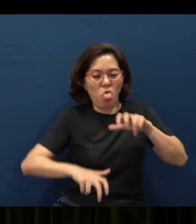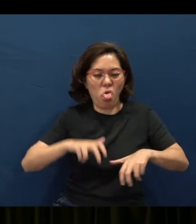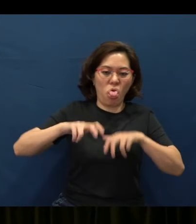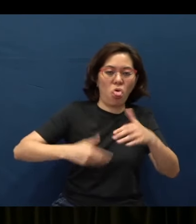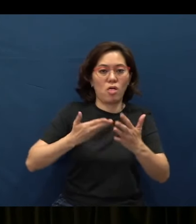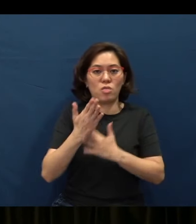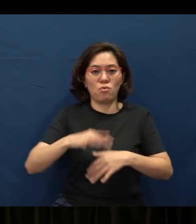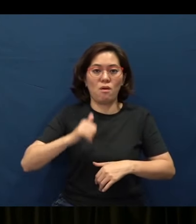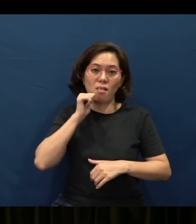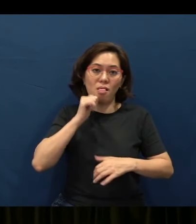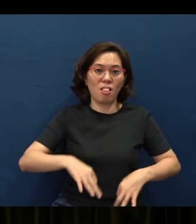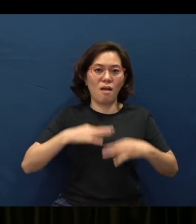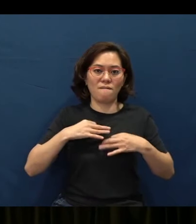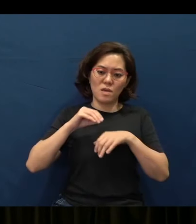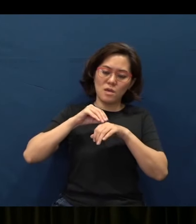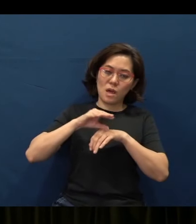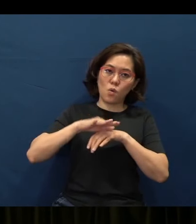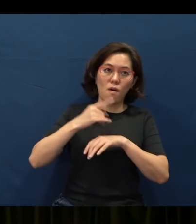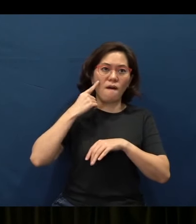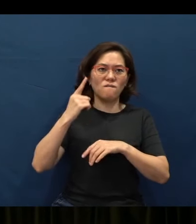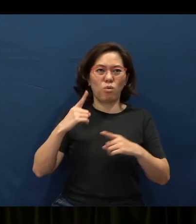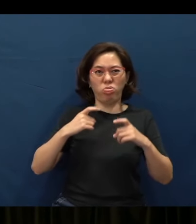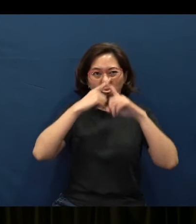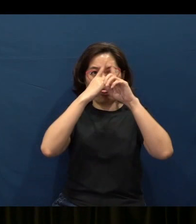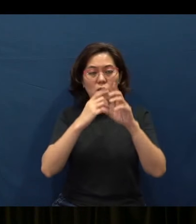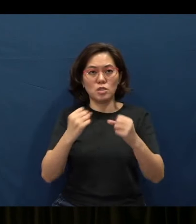It is His counsel for the perplexed, His strength for the defeated,